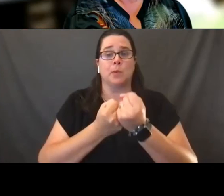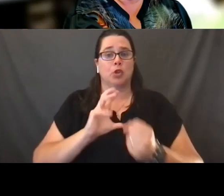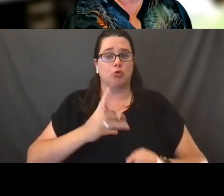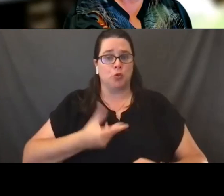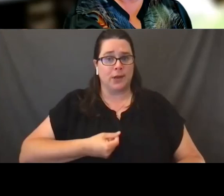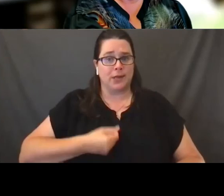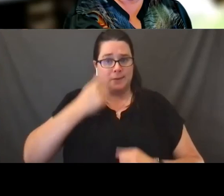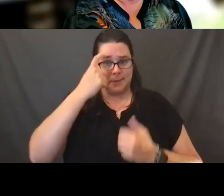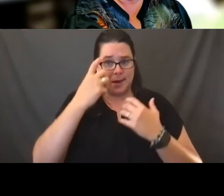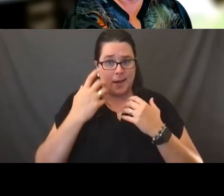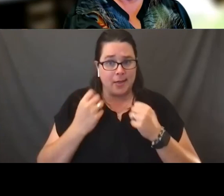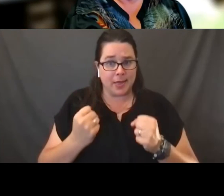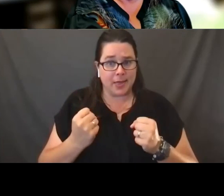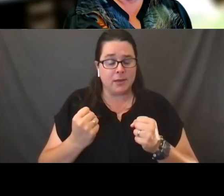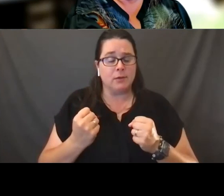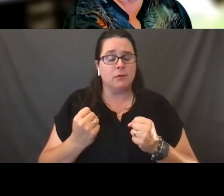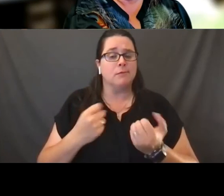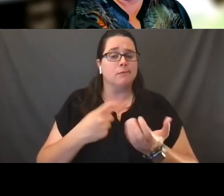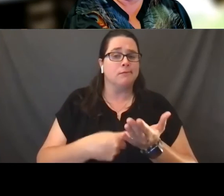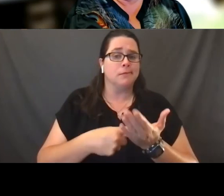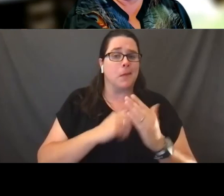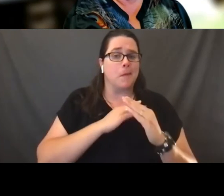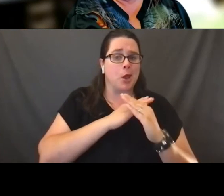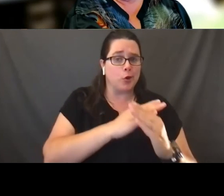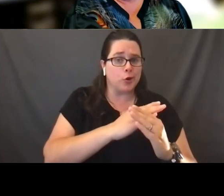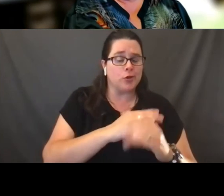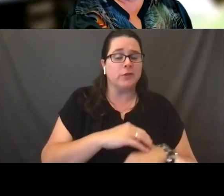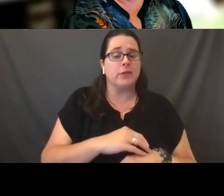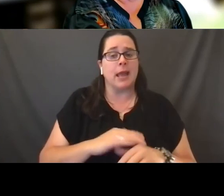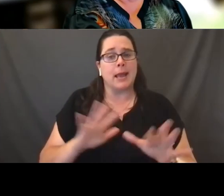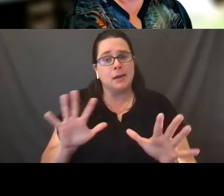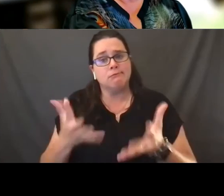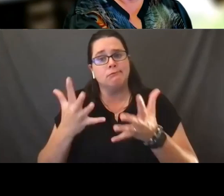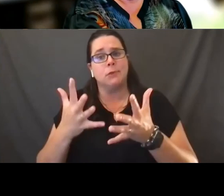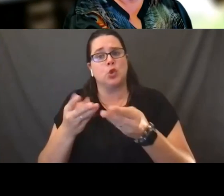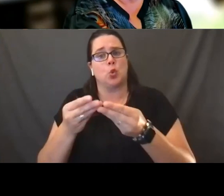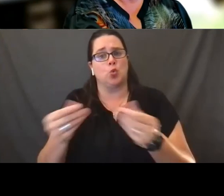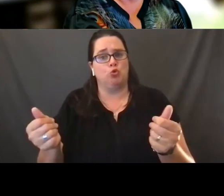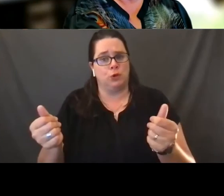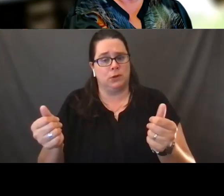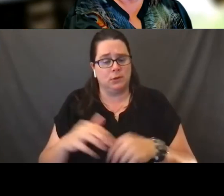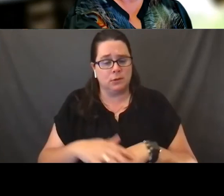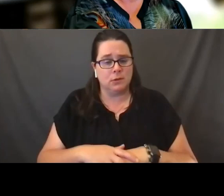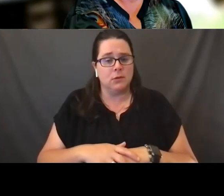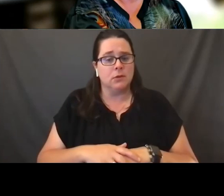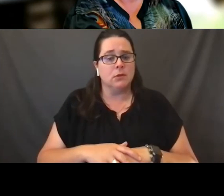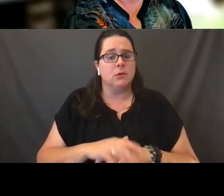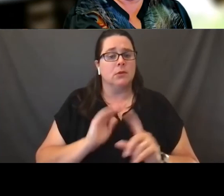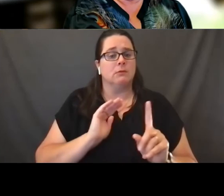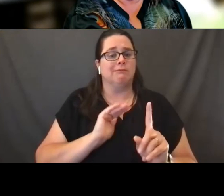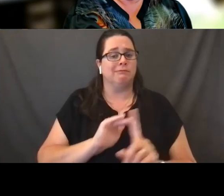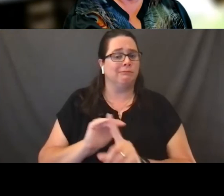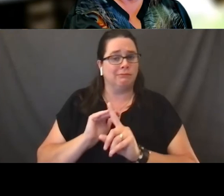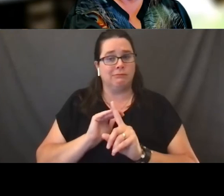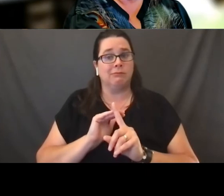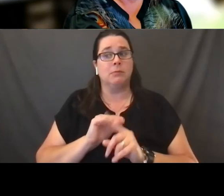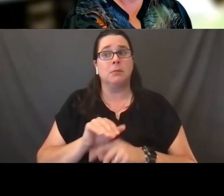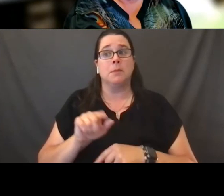uncovering Barriers and building solutions. And I will remind people that these are aimed